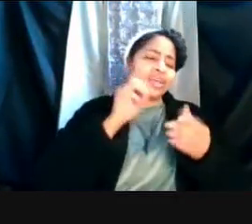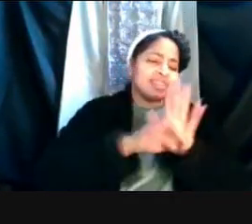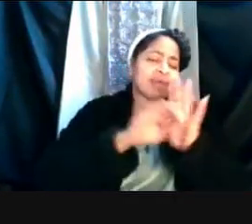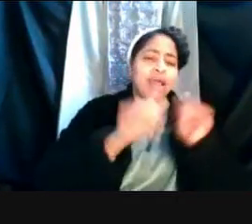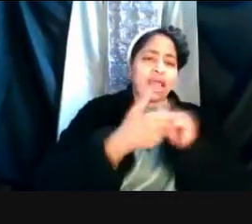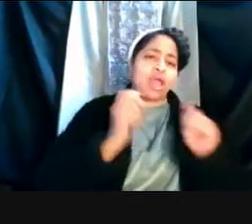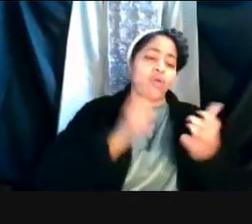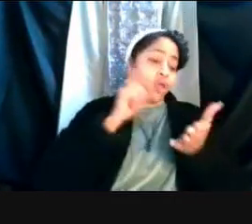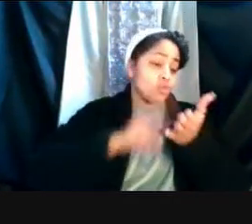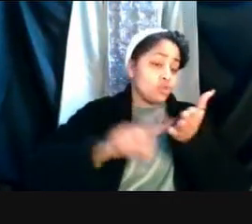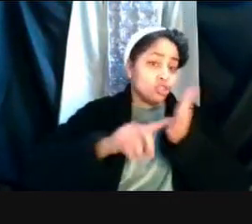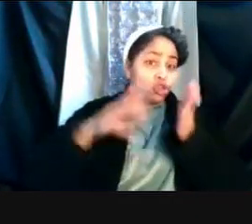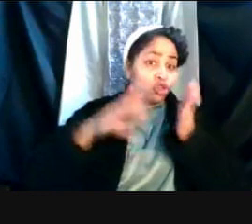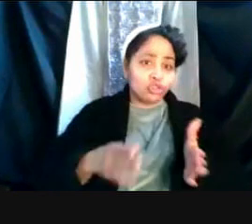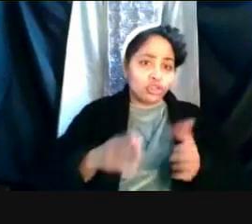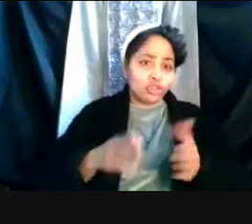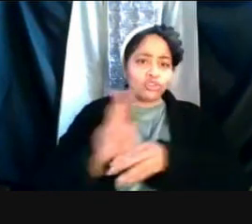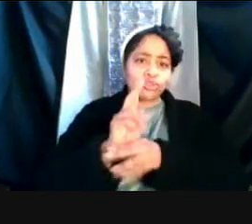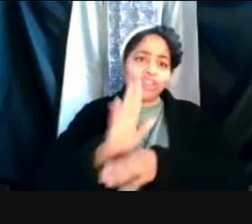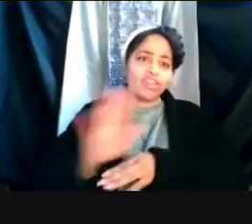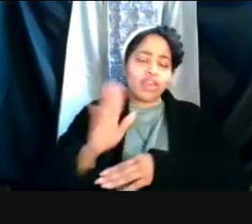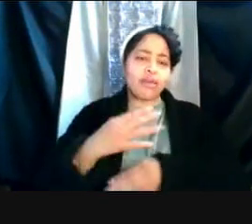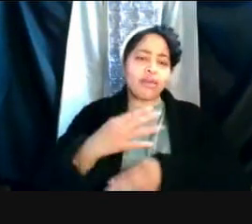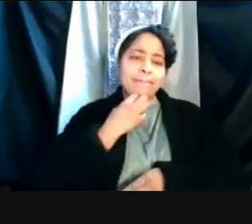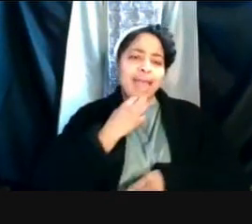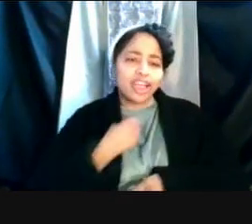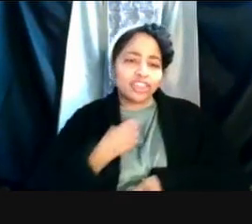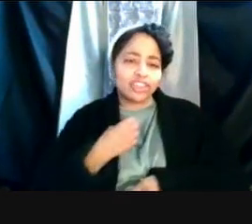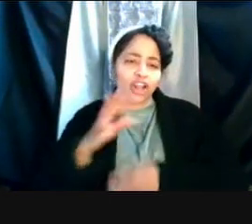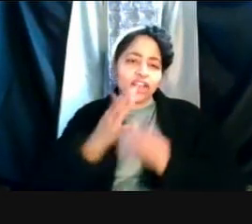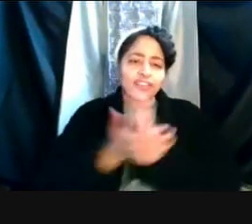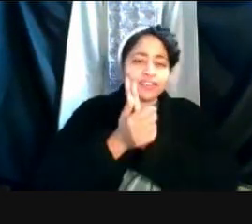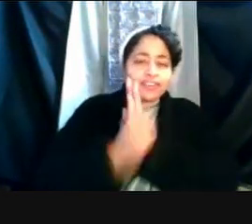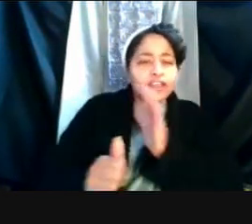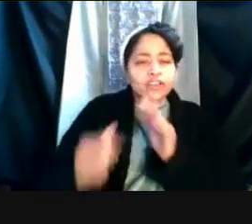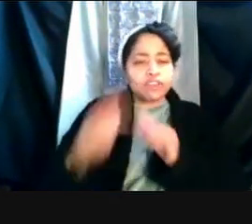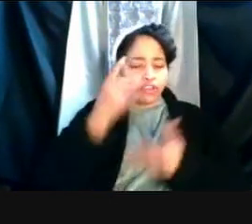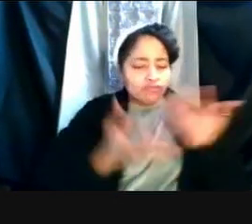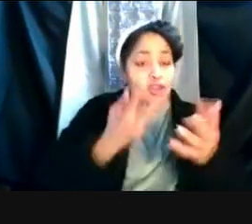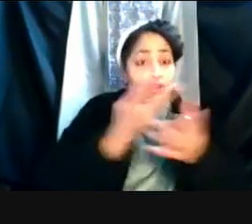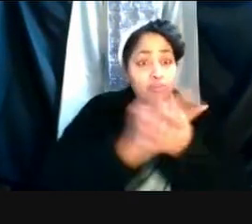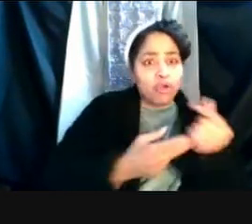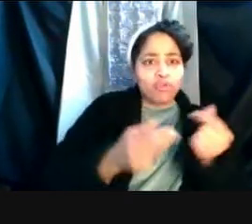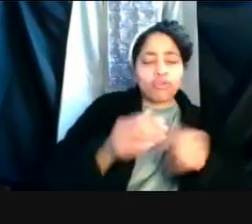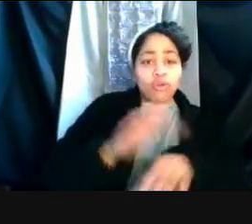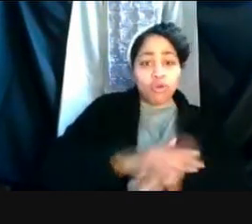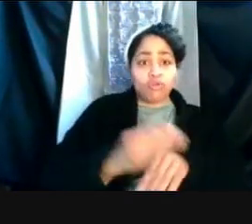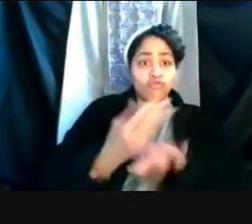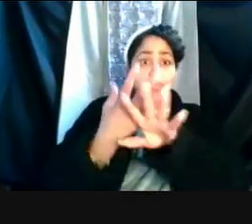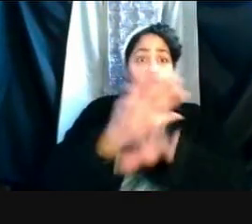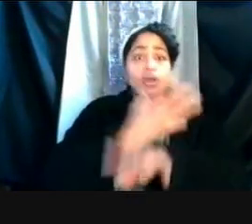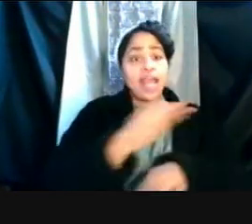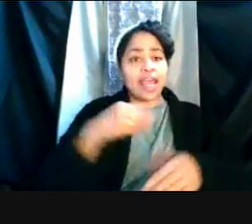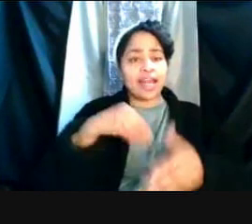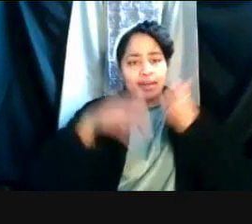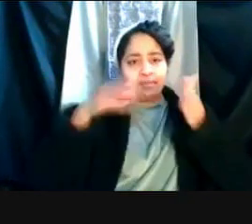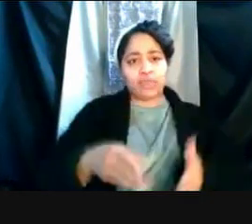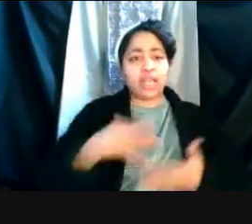and expertise to address the global pandemic both in-person and remotely. I would like again to acknowledge and thank our research community